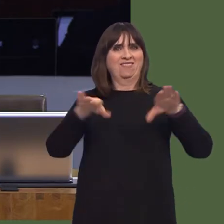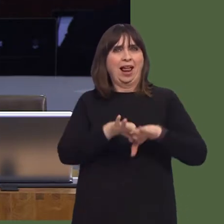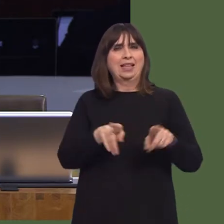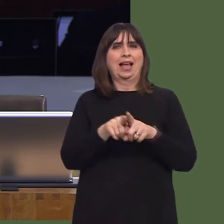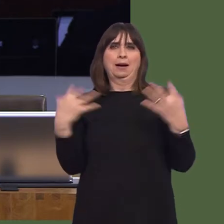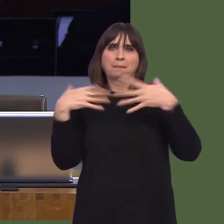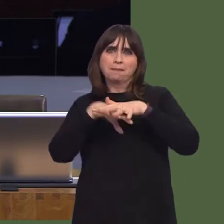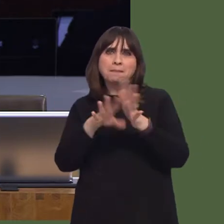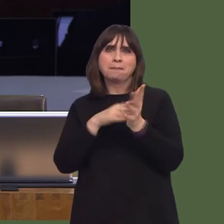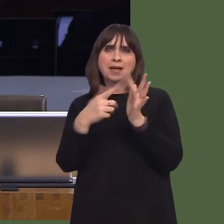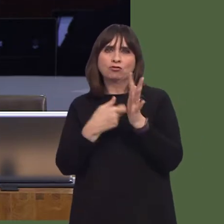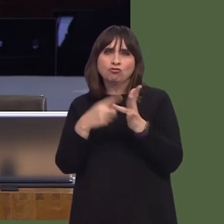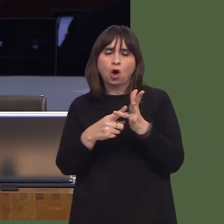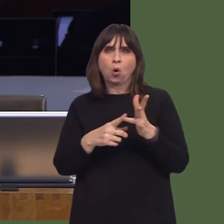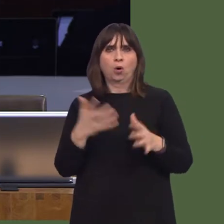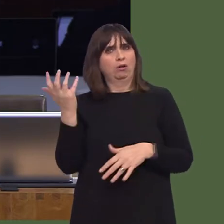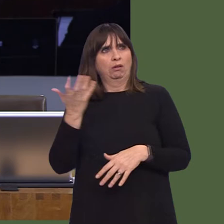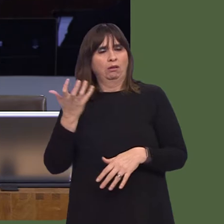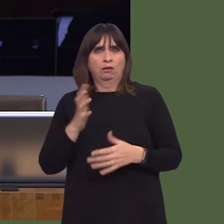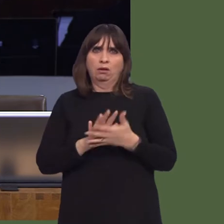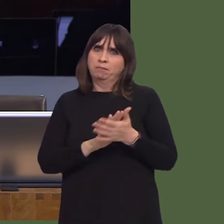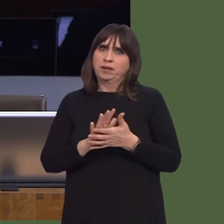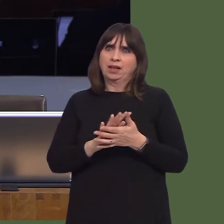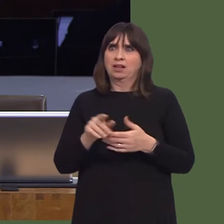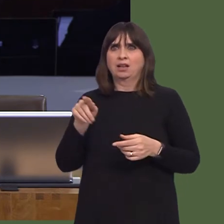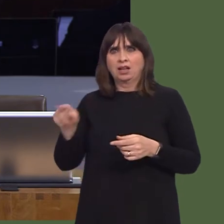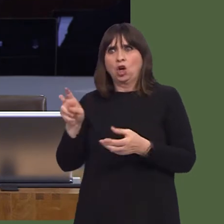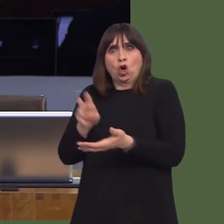twice, and automation is only mentioned six times.